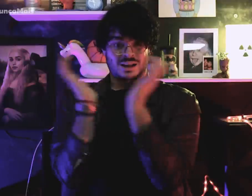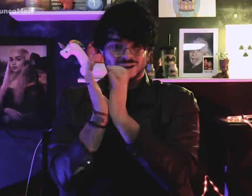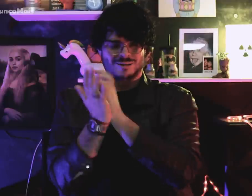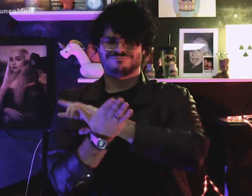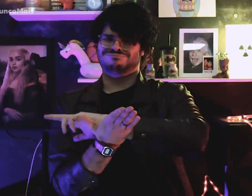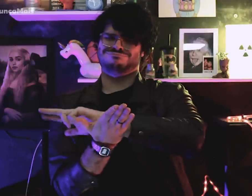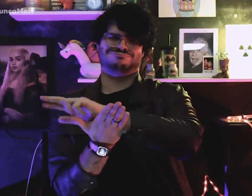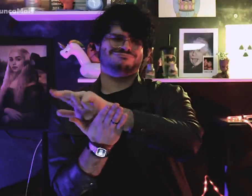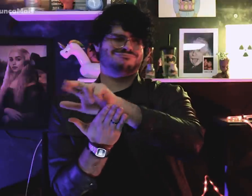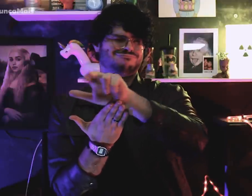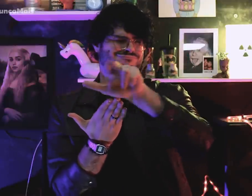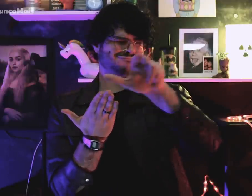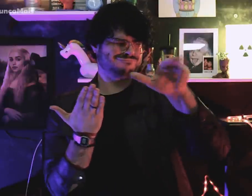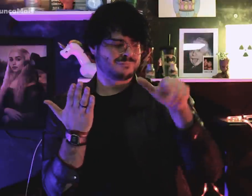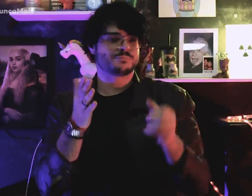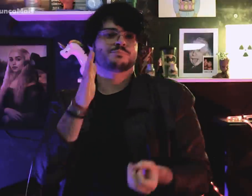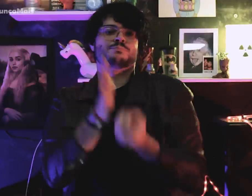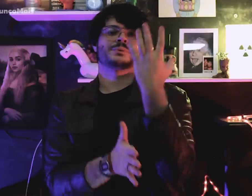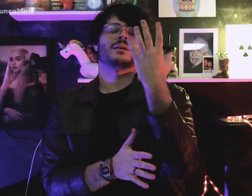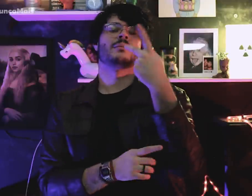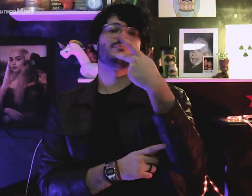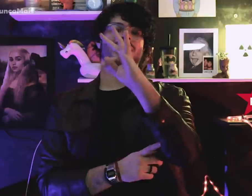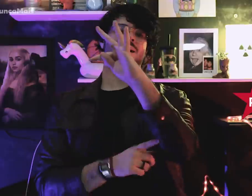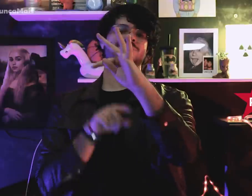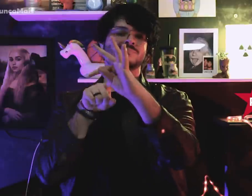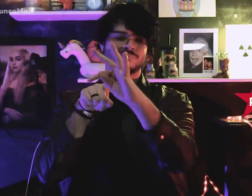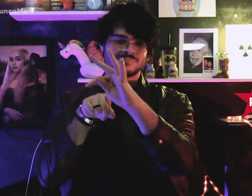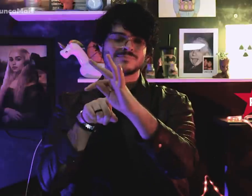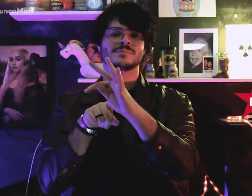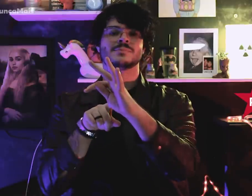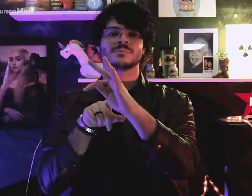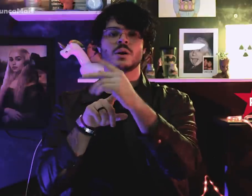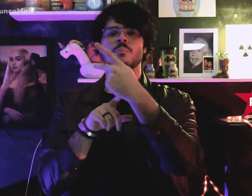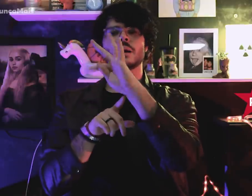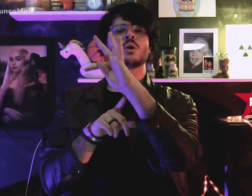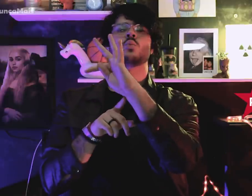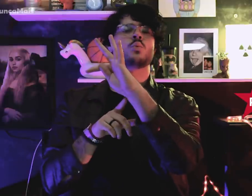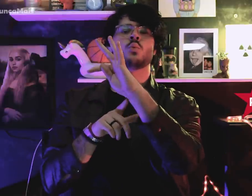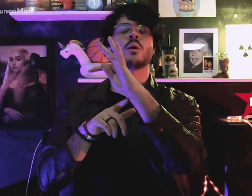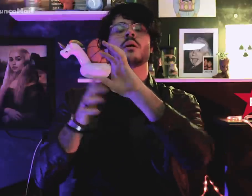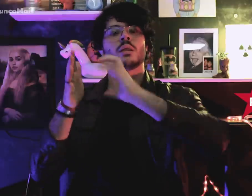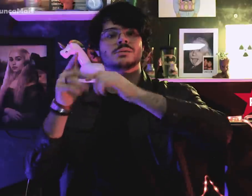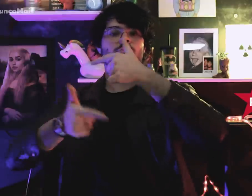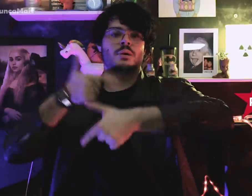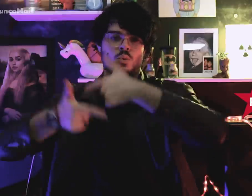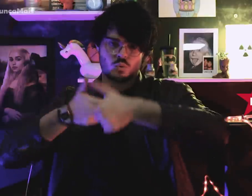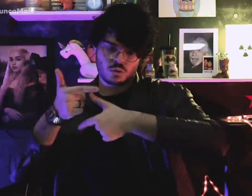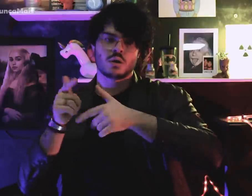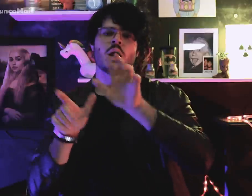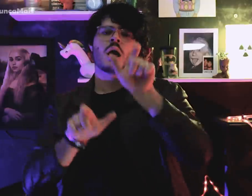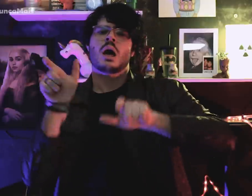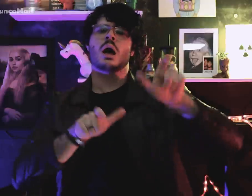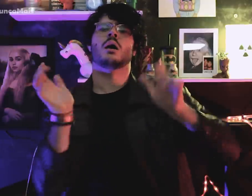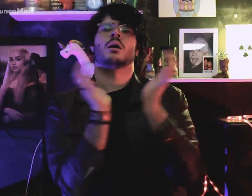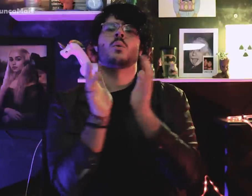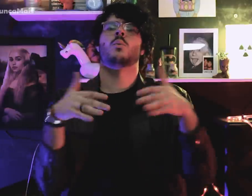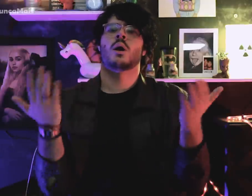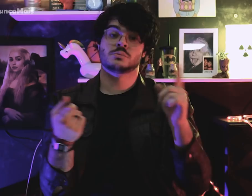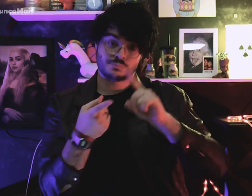Partido dos Trabalhadores (PT) foi fundado por diversos grupos como